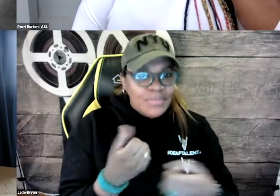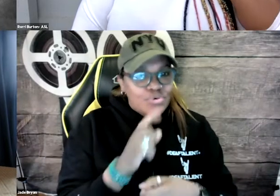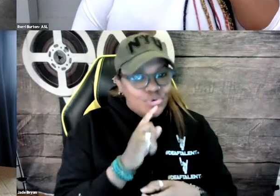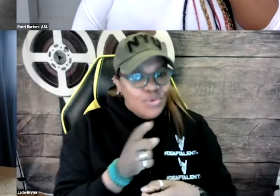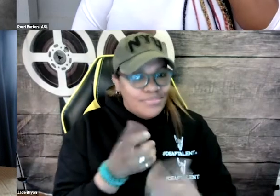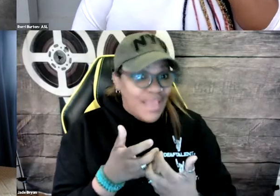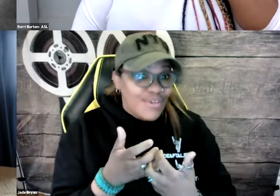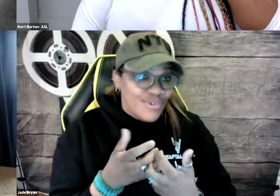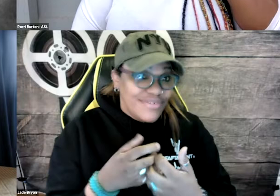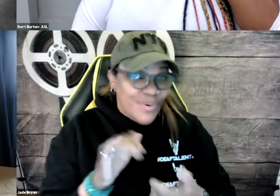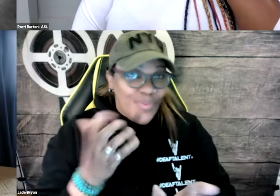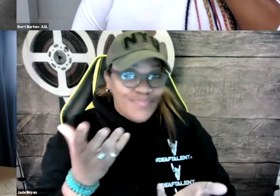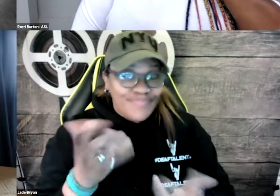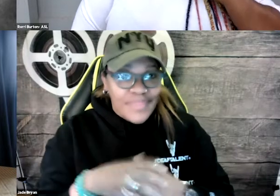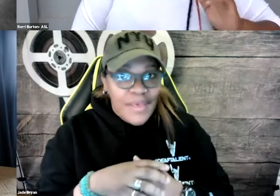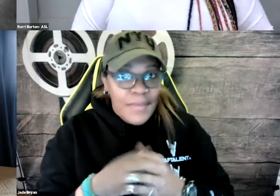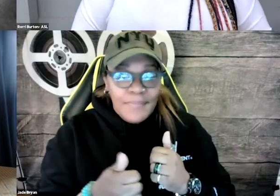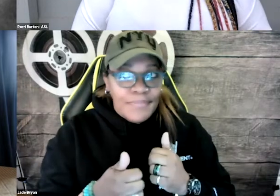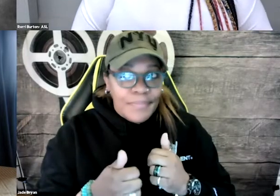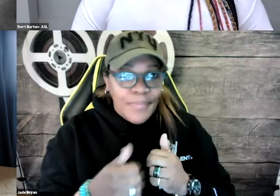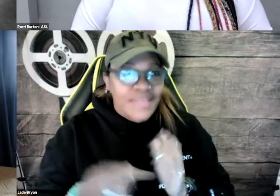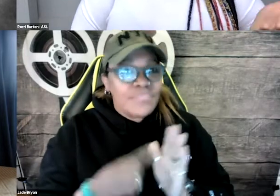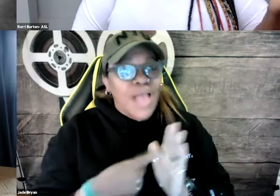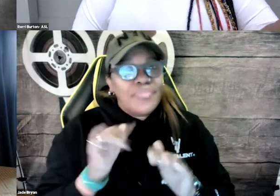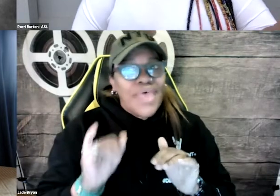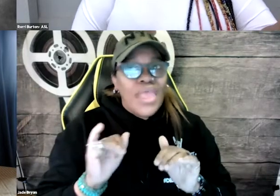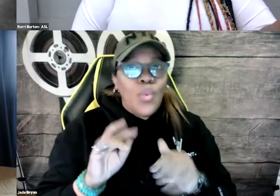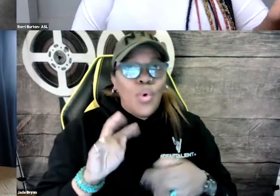So if I'm at home watching something in a quiet environment, I can hear what they're saying.